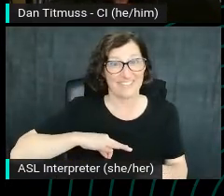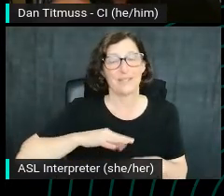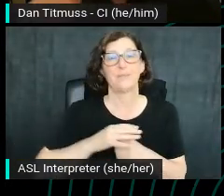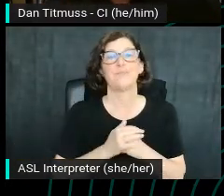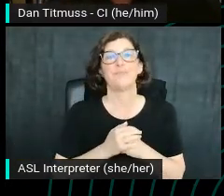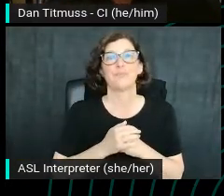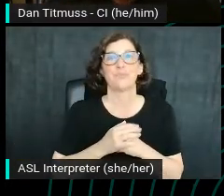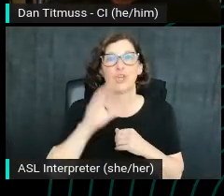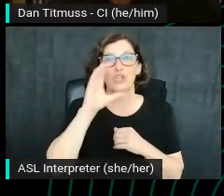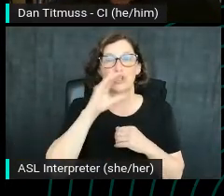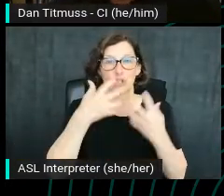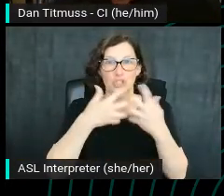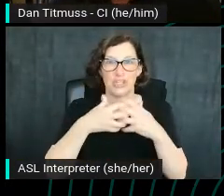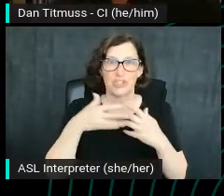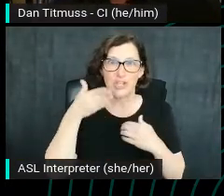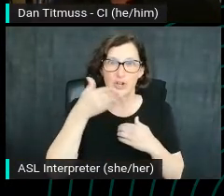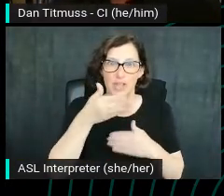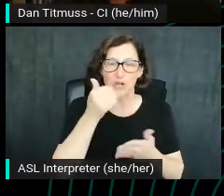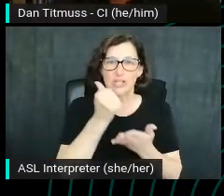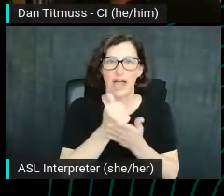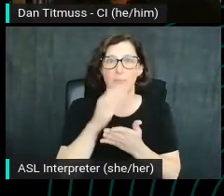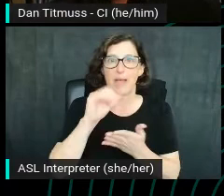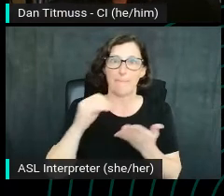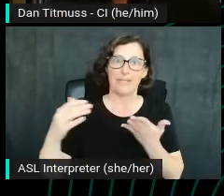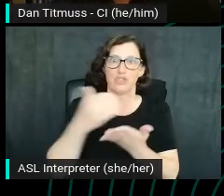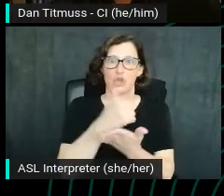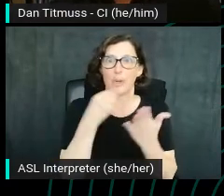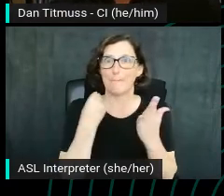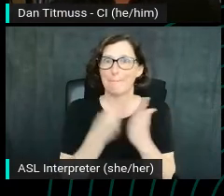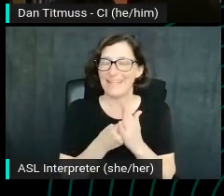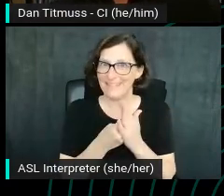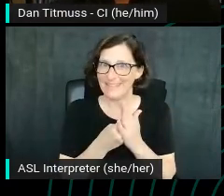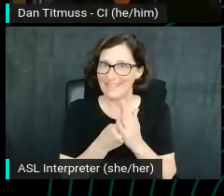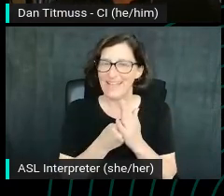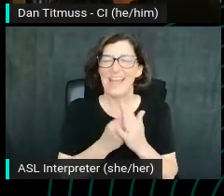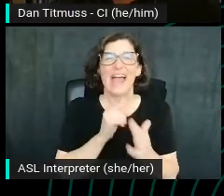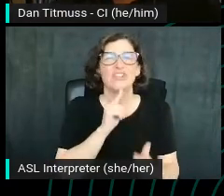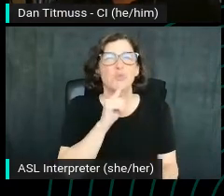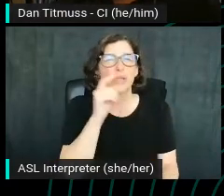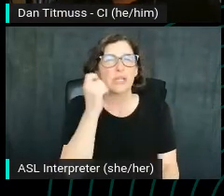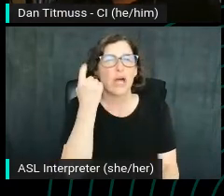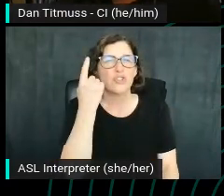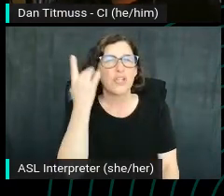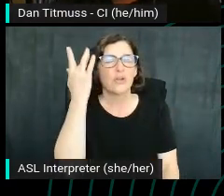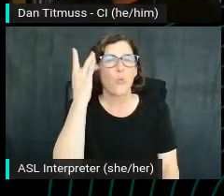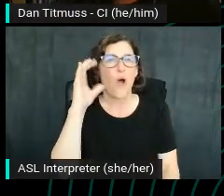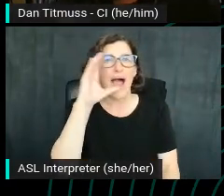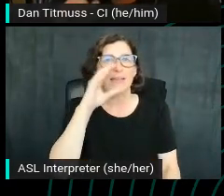they exist to help companies make money. And to really understand why a search engine exists and how to